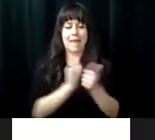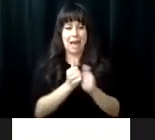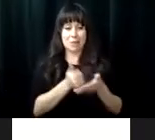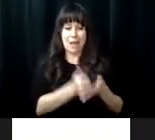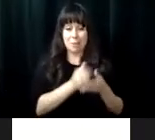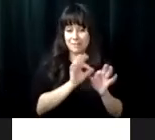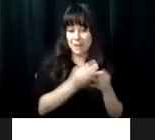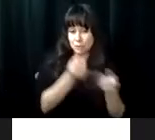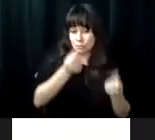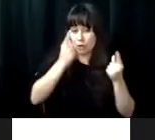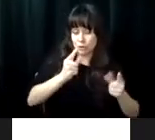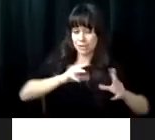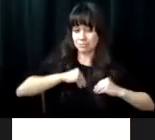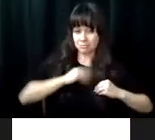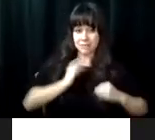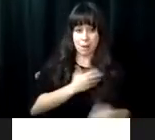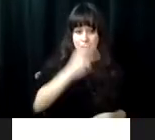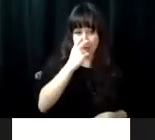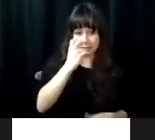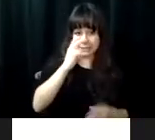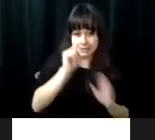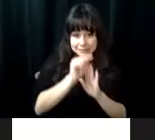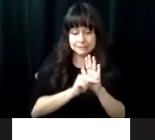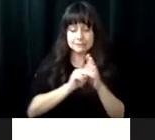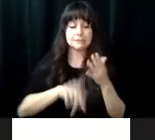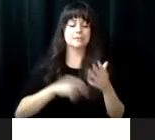the general public about blindness? How do we help our families be